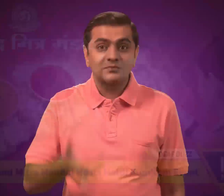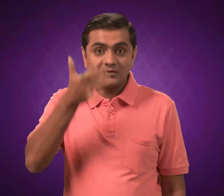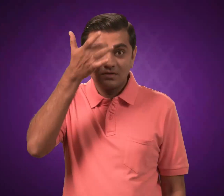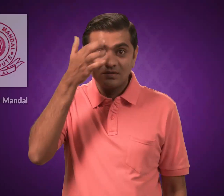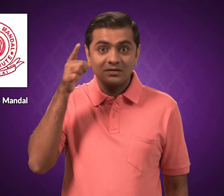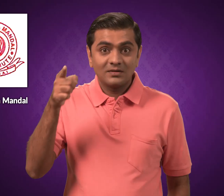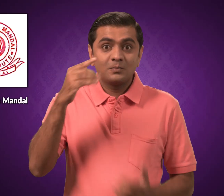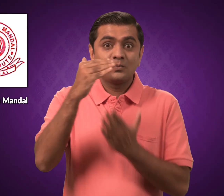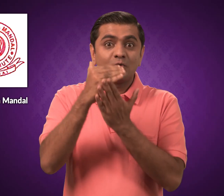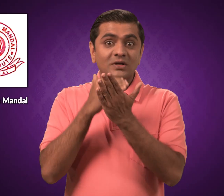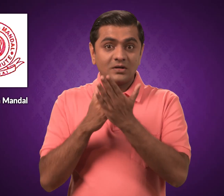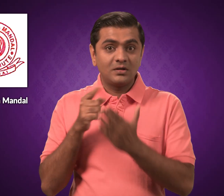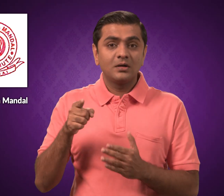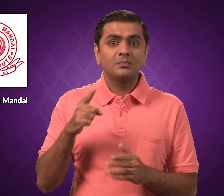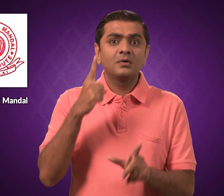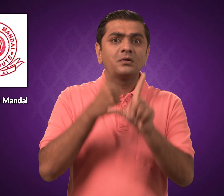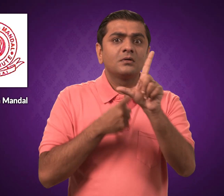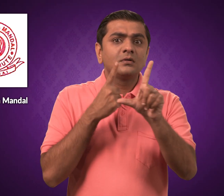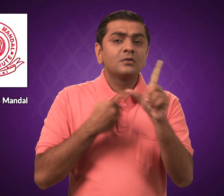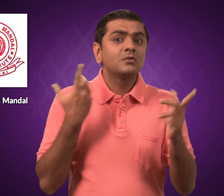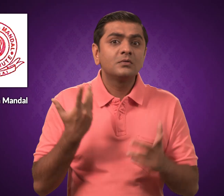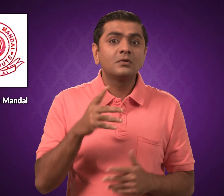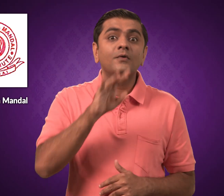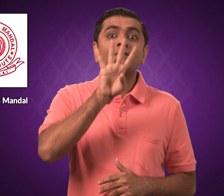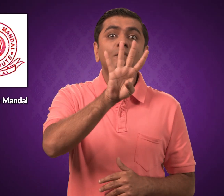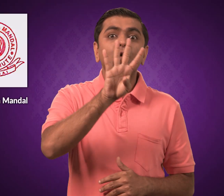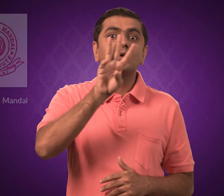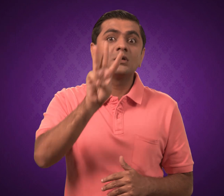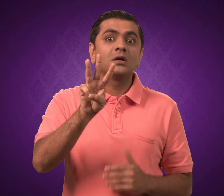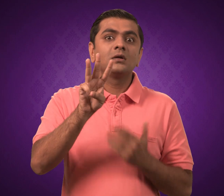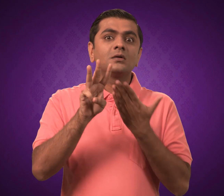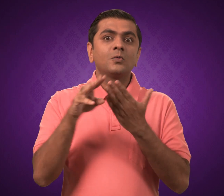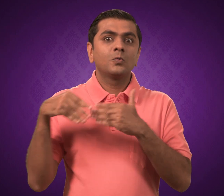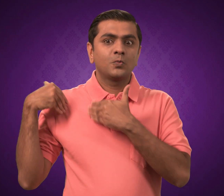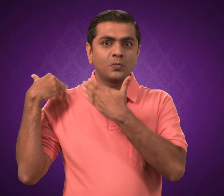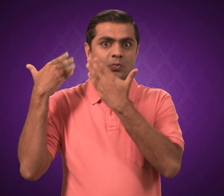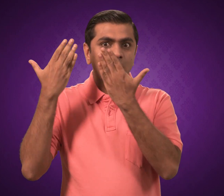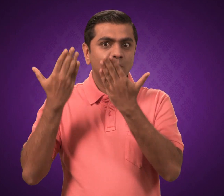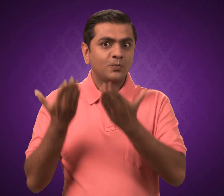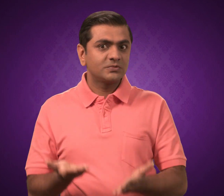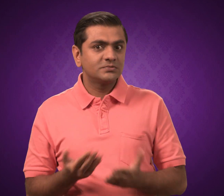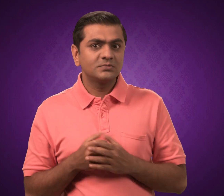The Anand Mitra Mandal is celebrating its 43rd year.